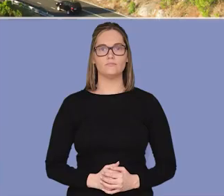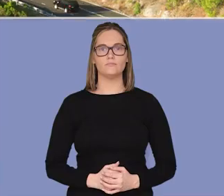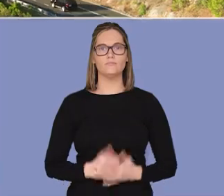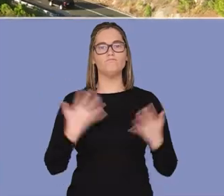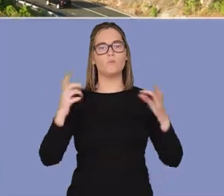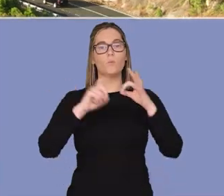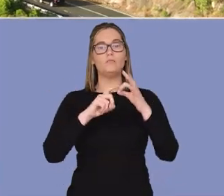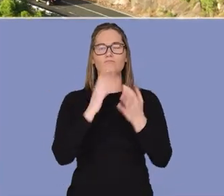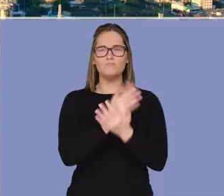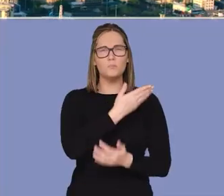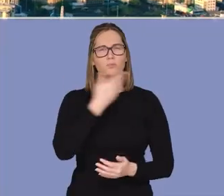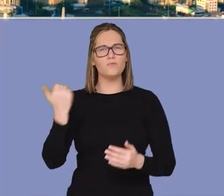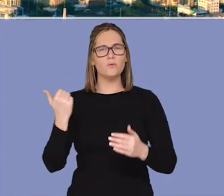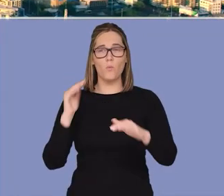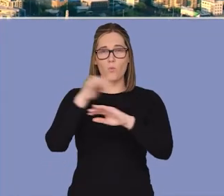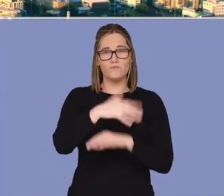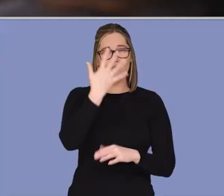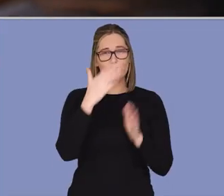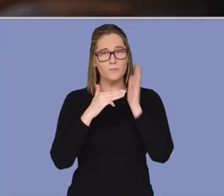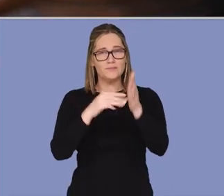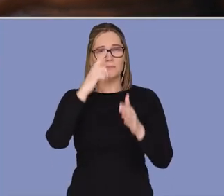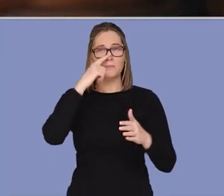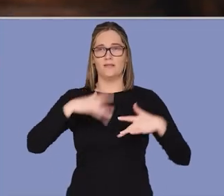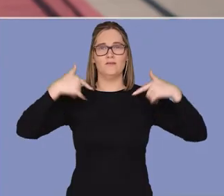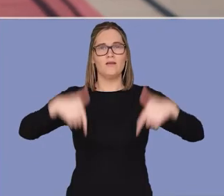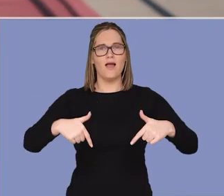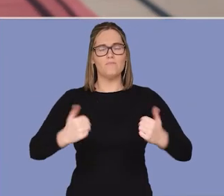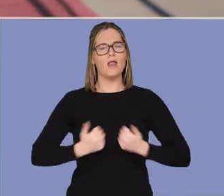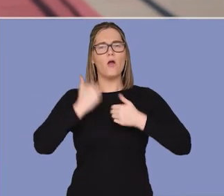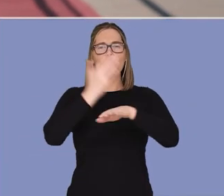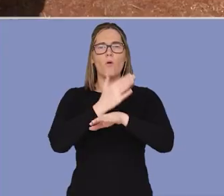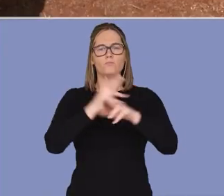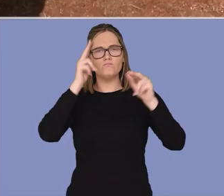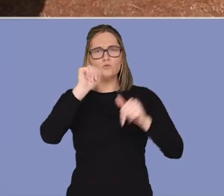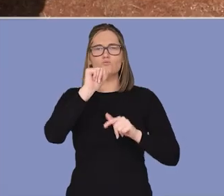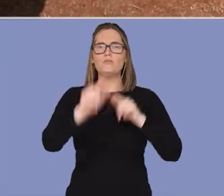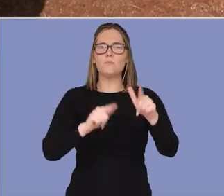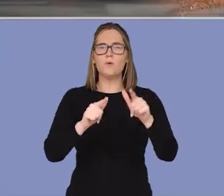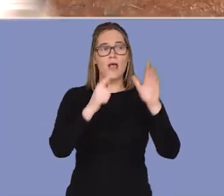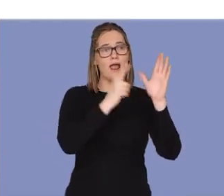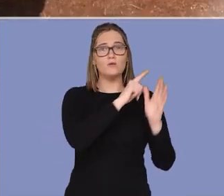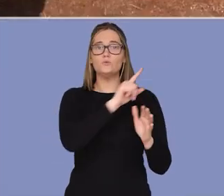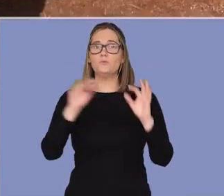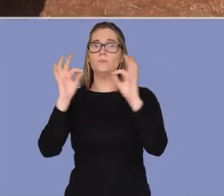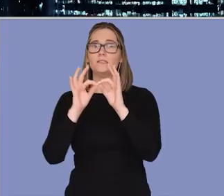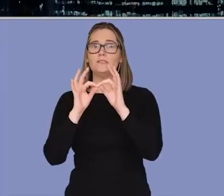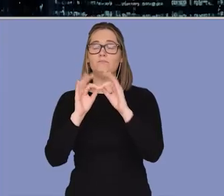Queensland, home to more than 5 million of you. We're connecting you from A to B by more